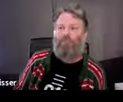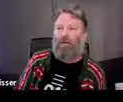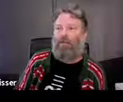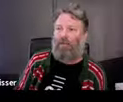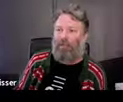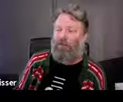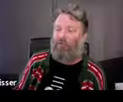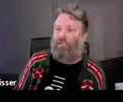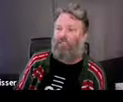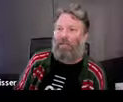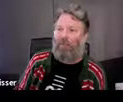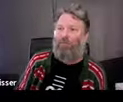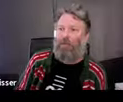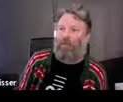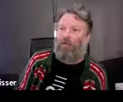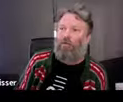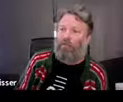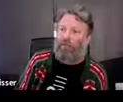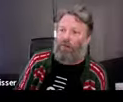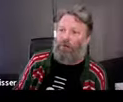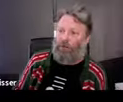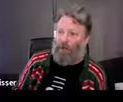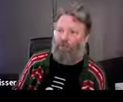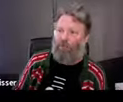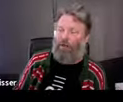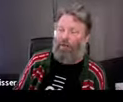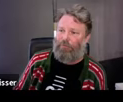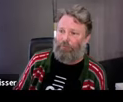conversation can help, can go forward in a healthy way. >> MARY